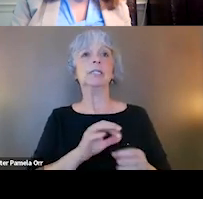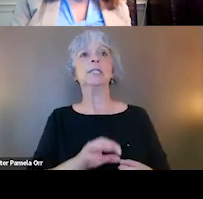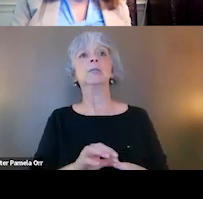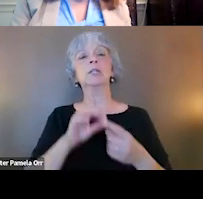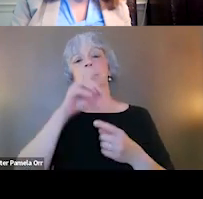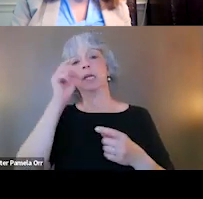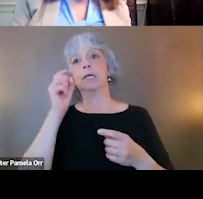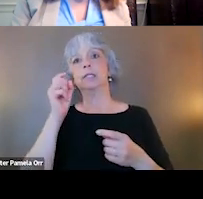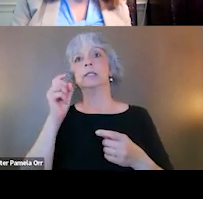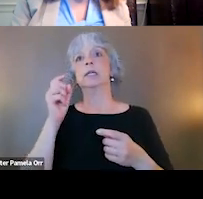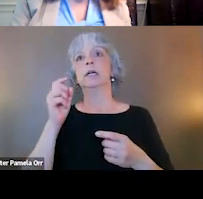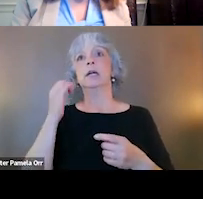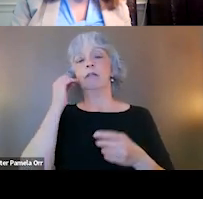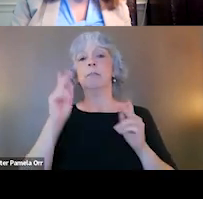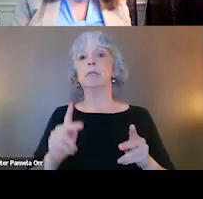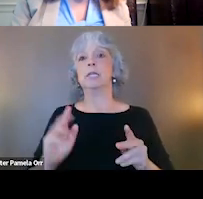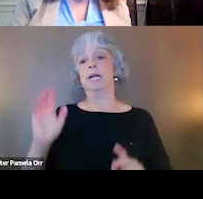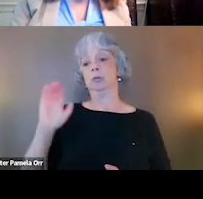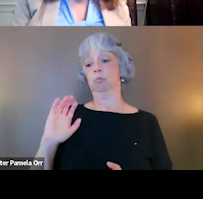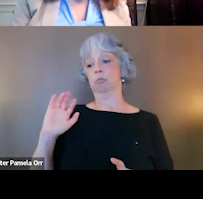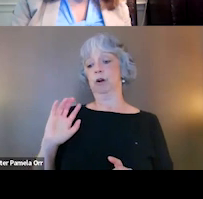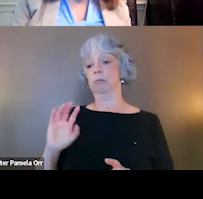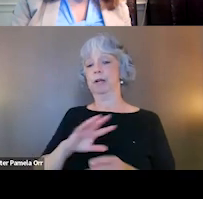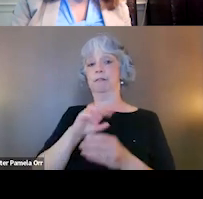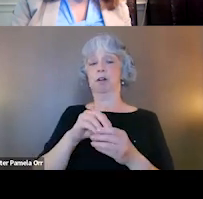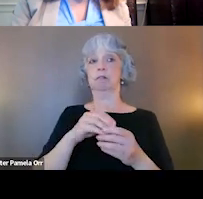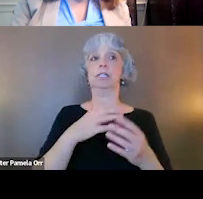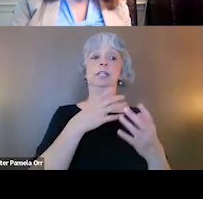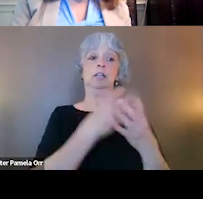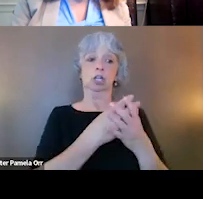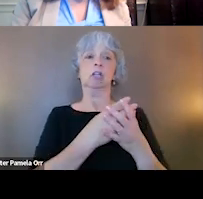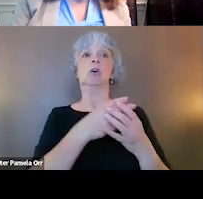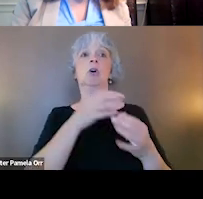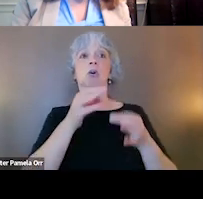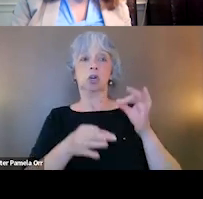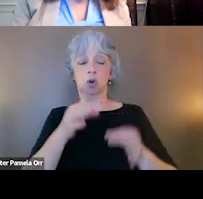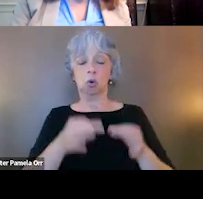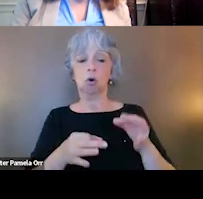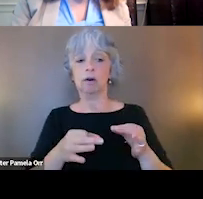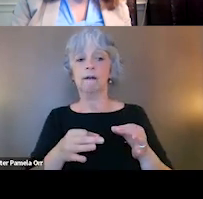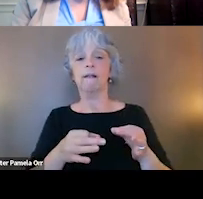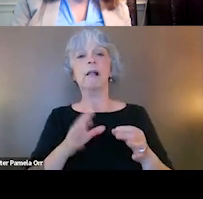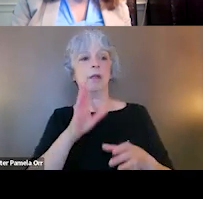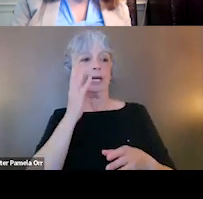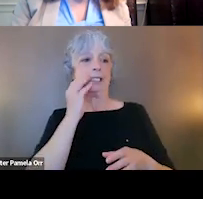if someone has had prior legal involvement before being in a treatment court, which many of our treatment participants have had. Their experience with probation